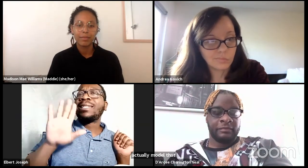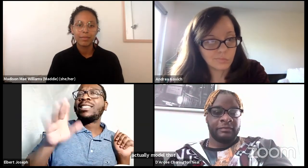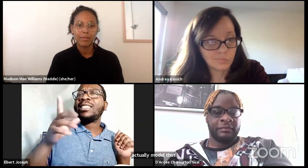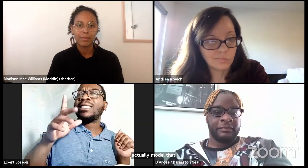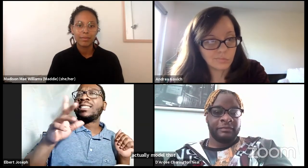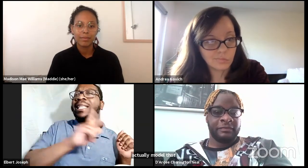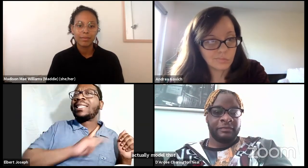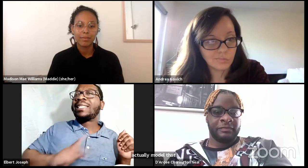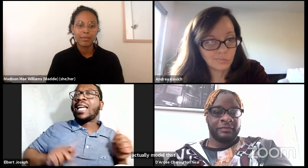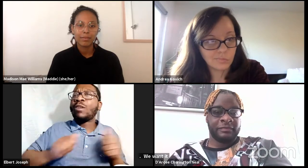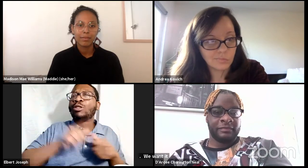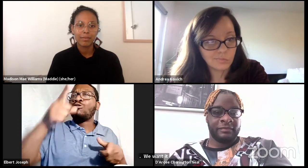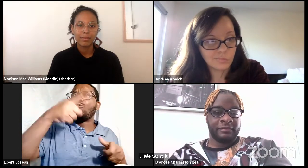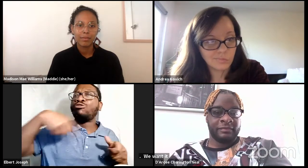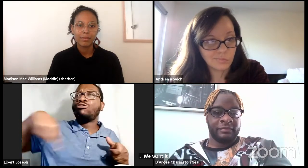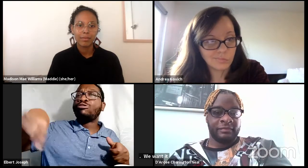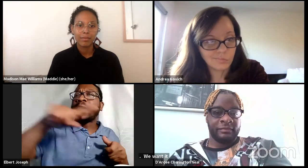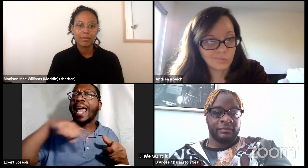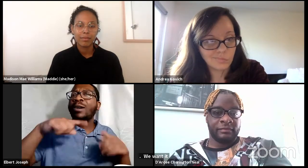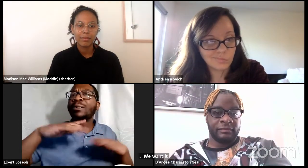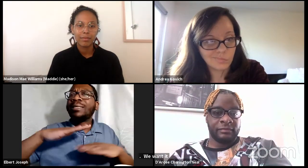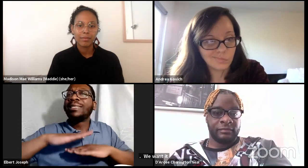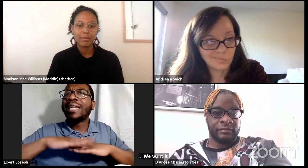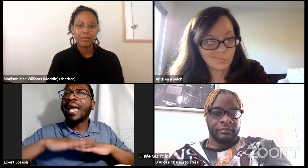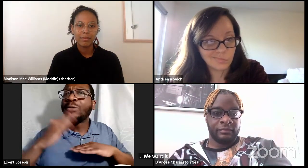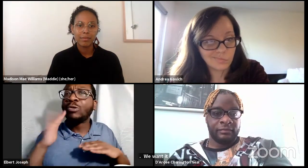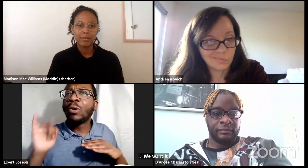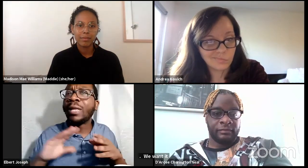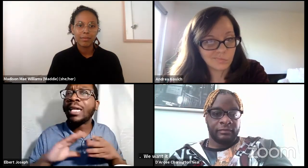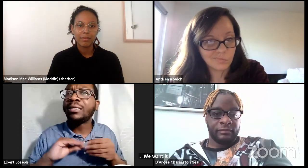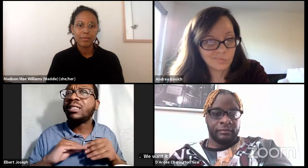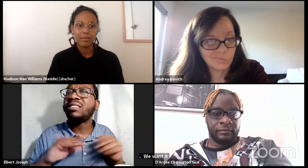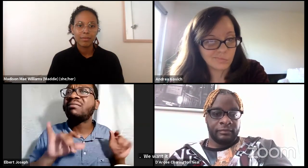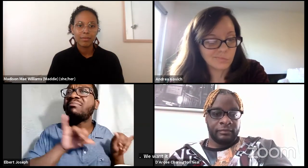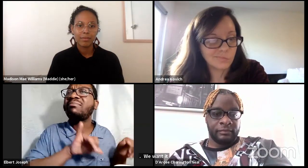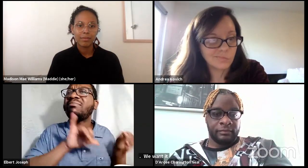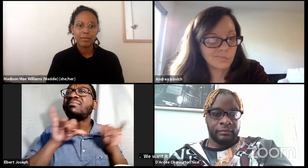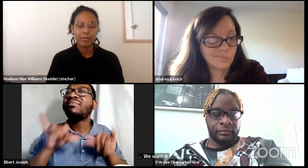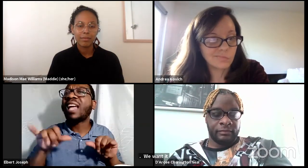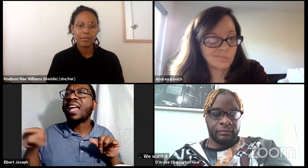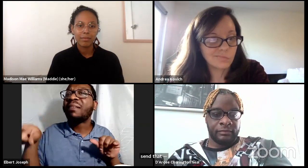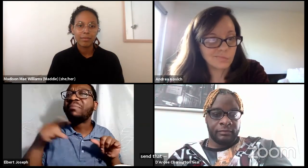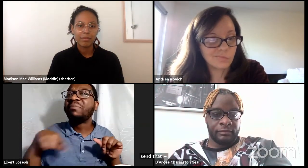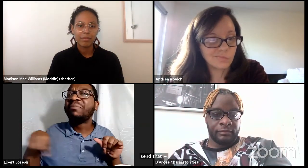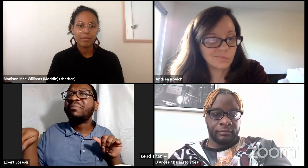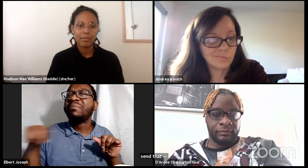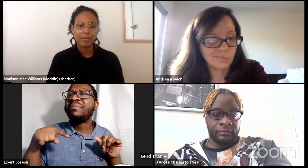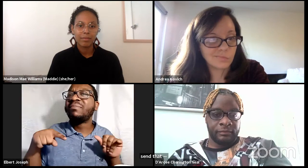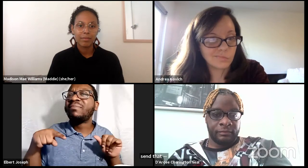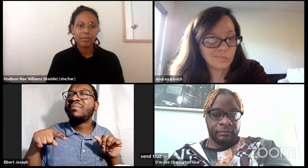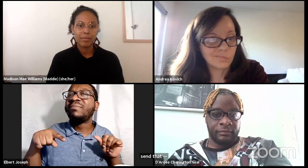We know the story of king Arthur and how they're at the table.